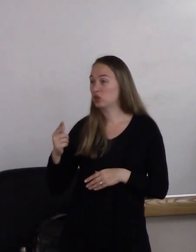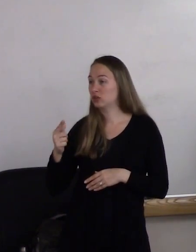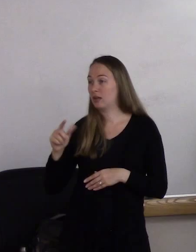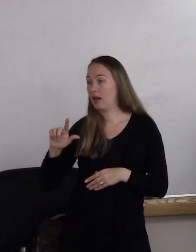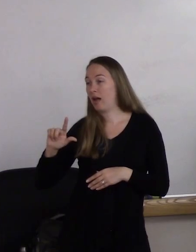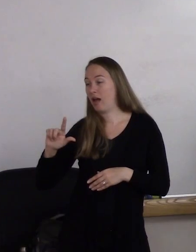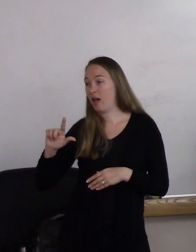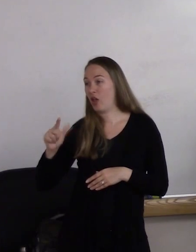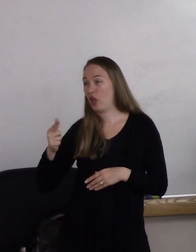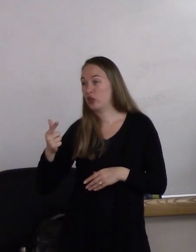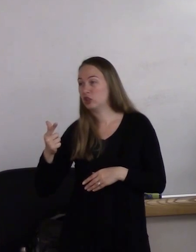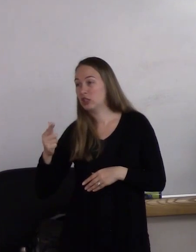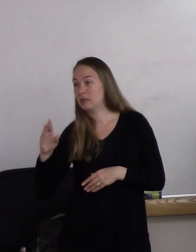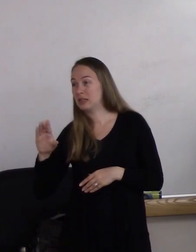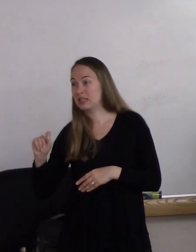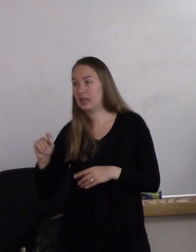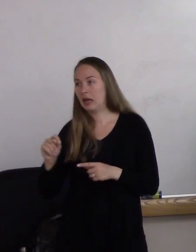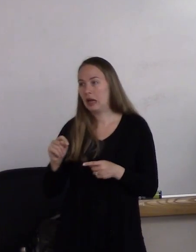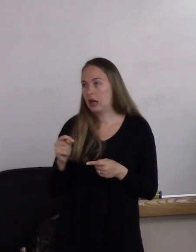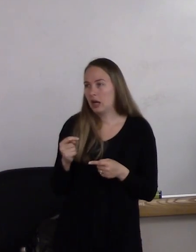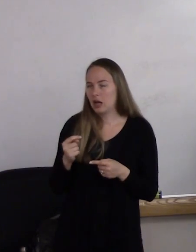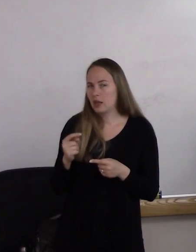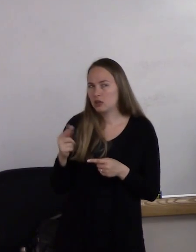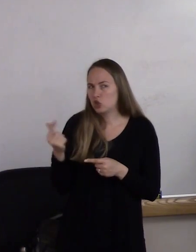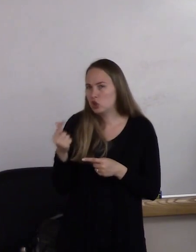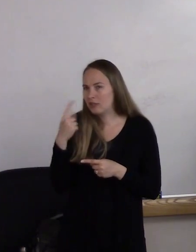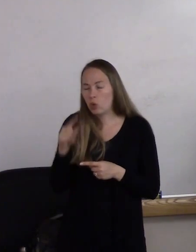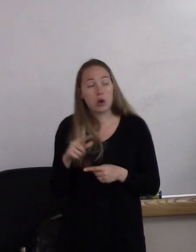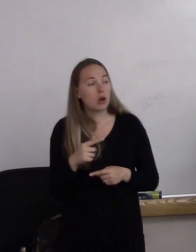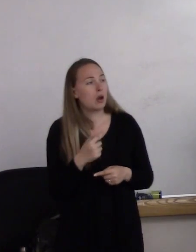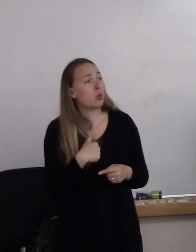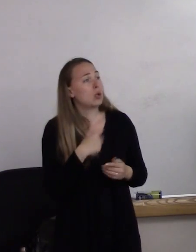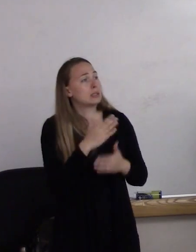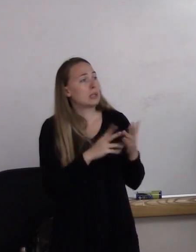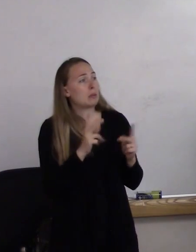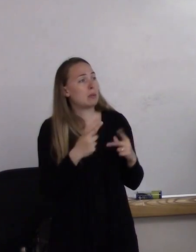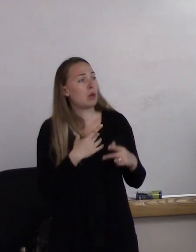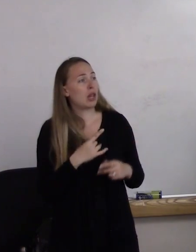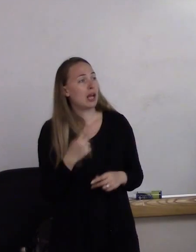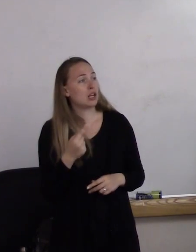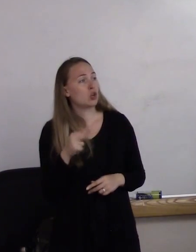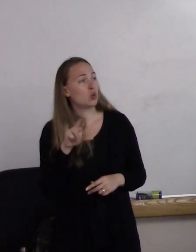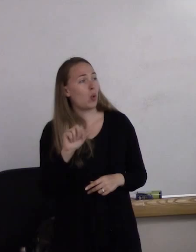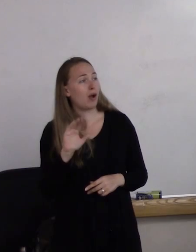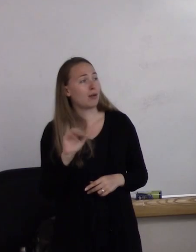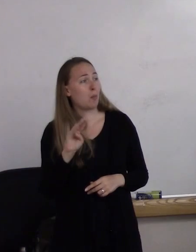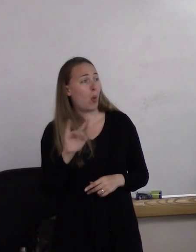Some people like guacamole." So it's not a sandwich.